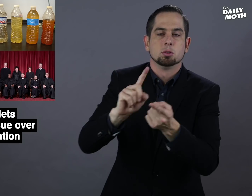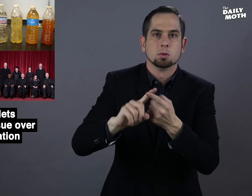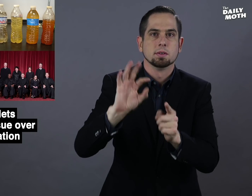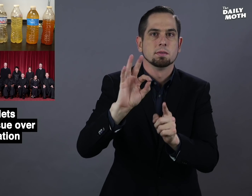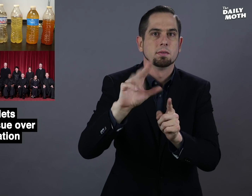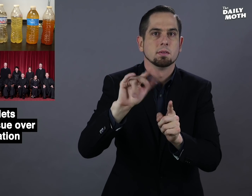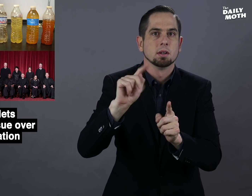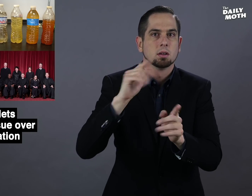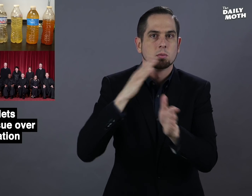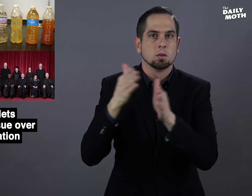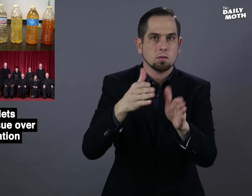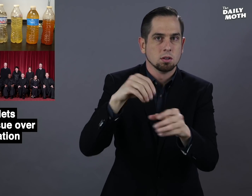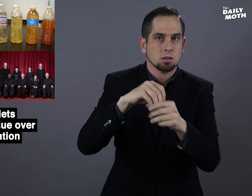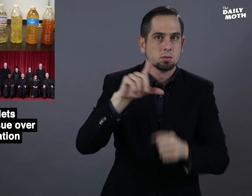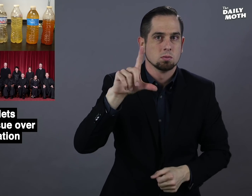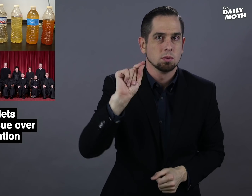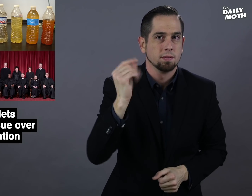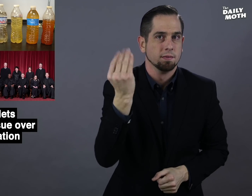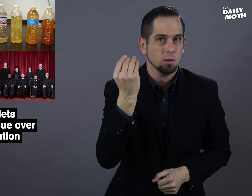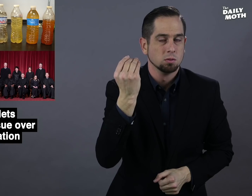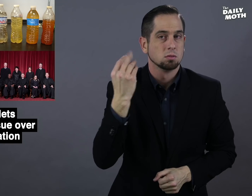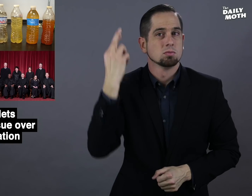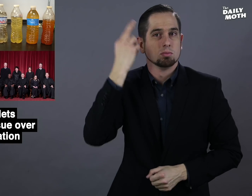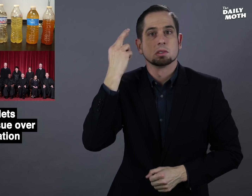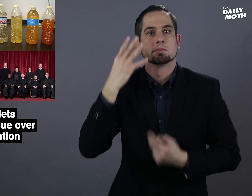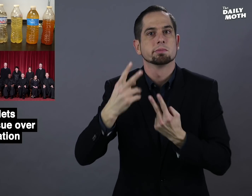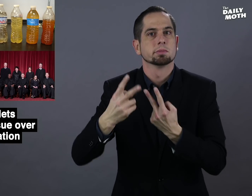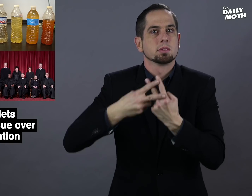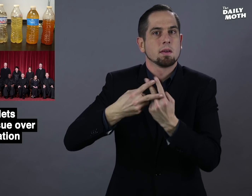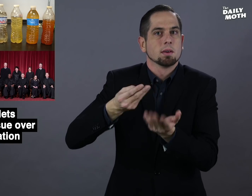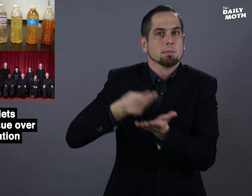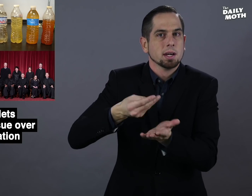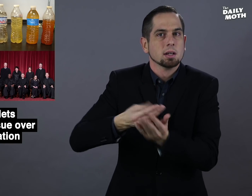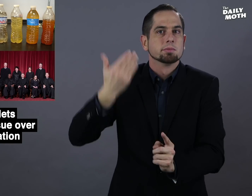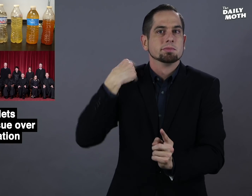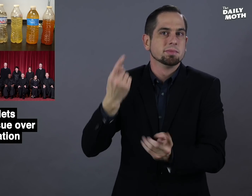to the Flint River in 2014 to save money during